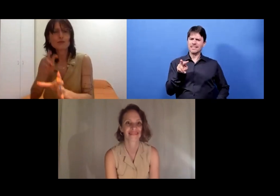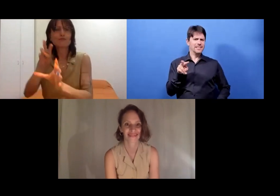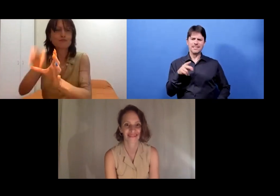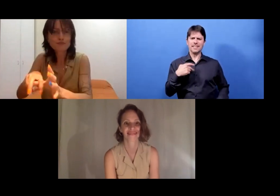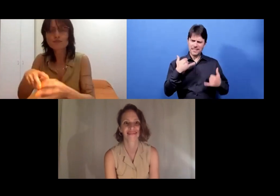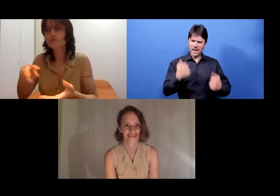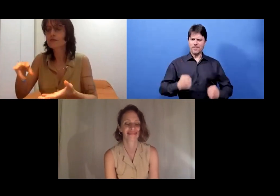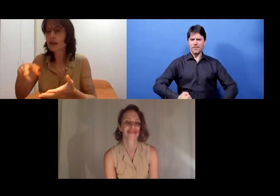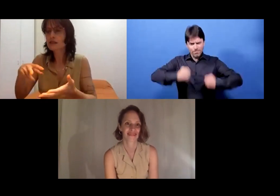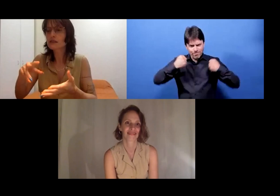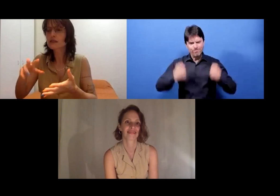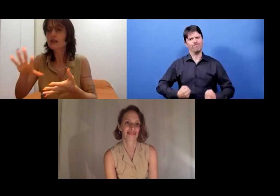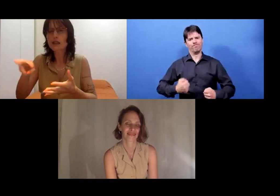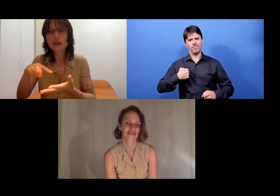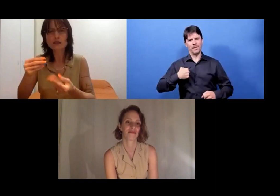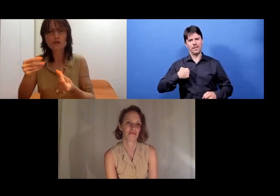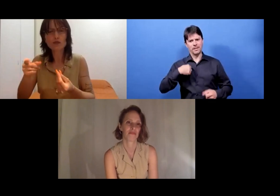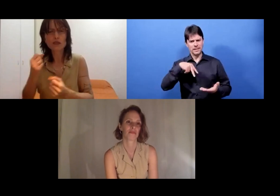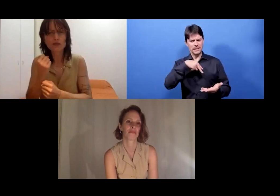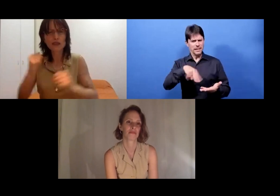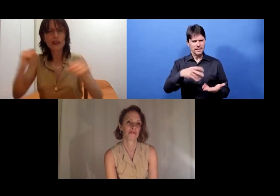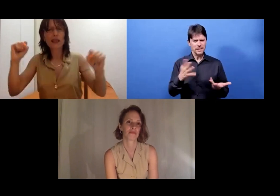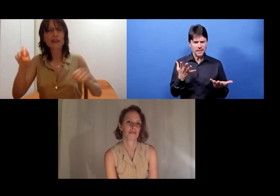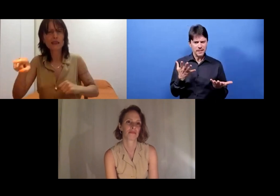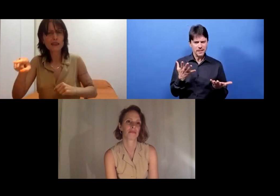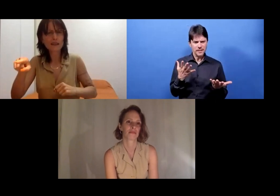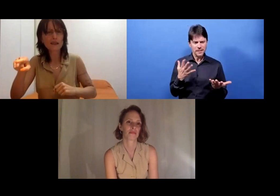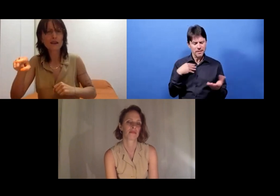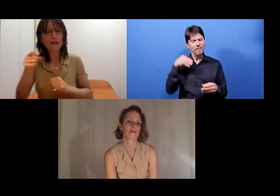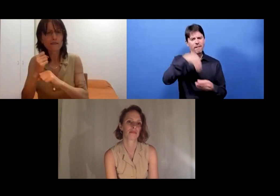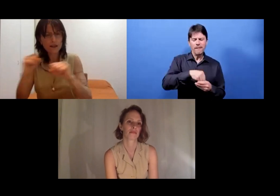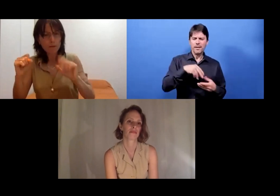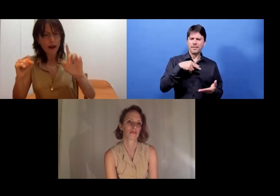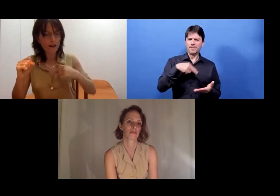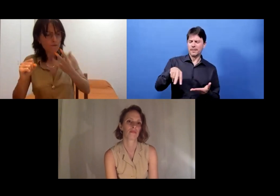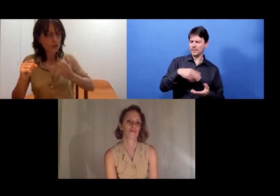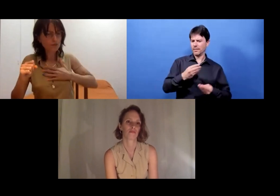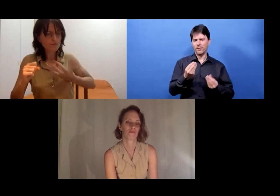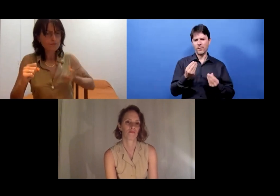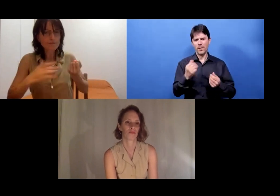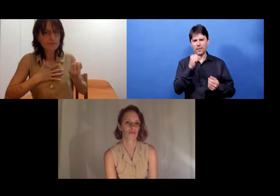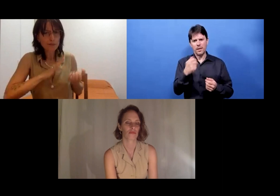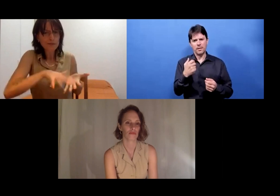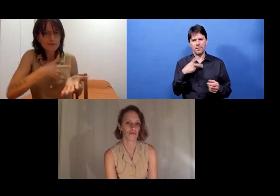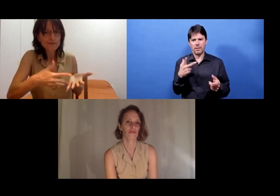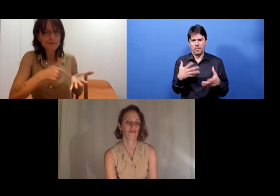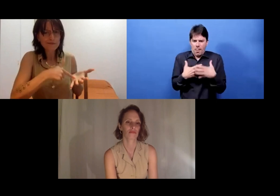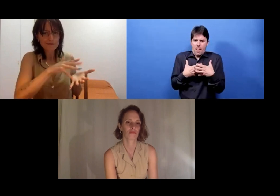So I finally got into a dance workshop and that was freeing. Freeing, however, there was no sign language.